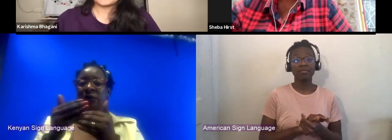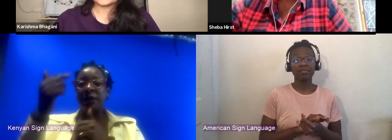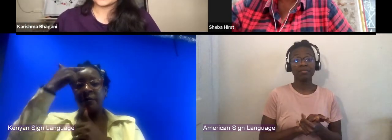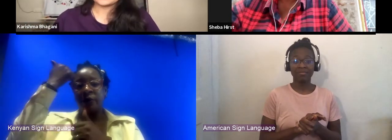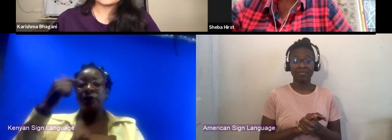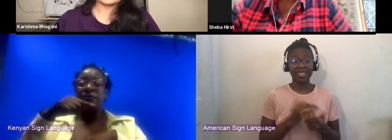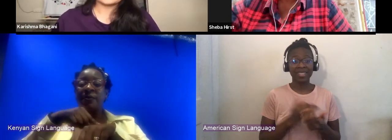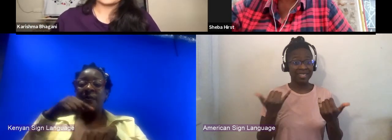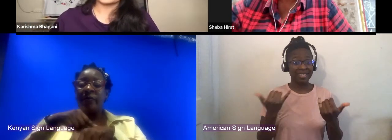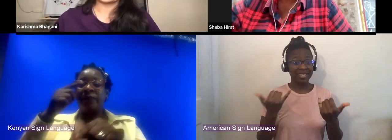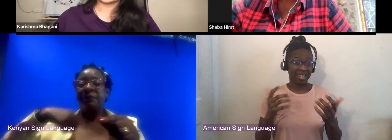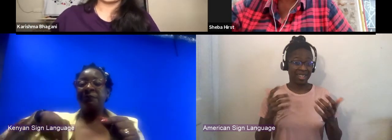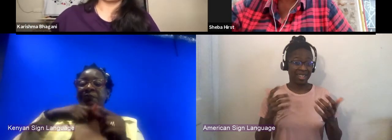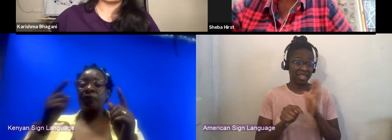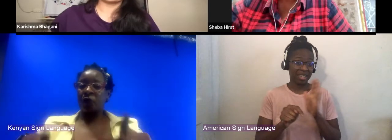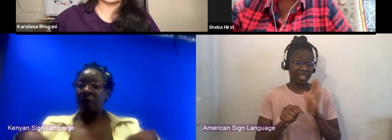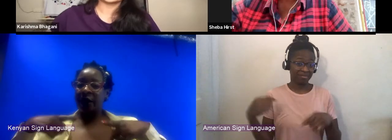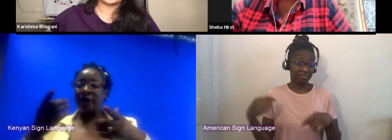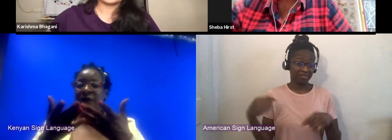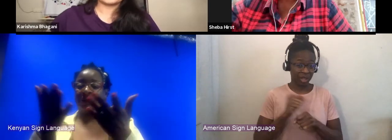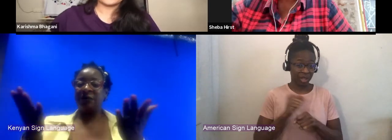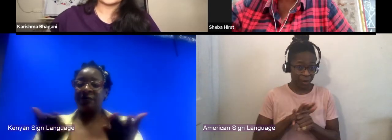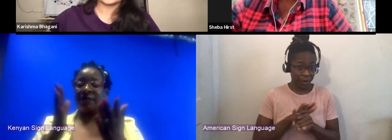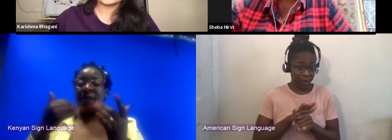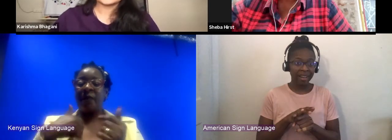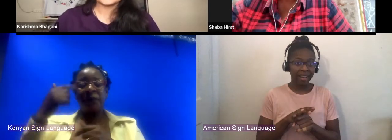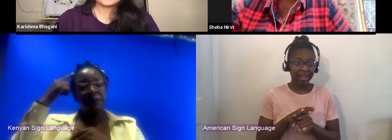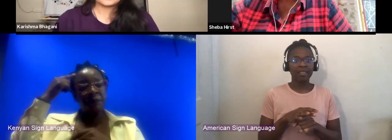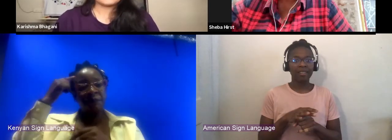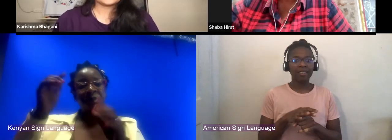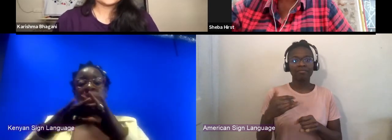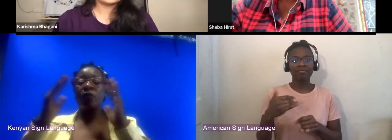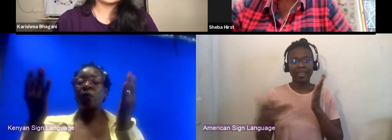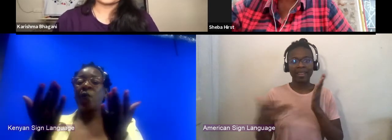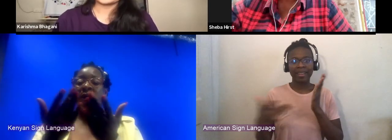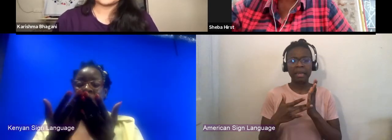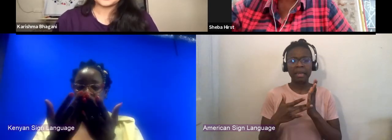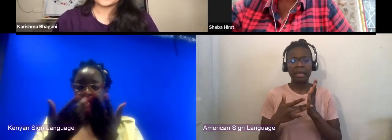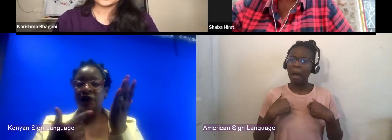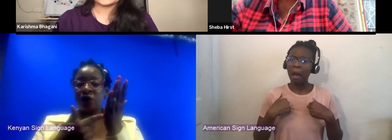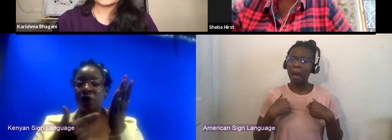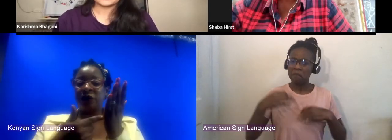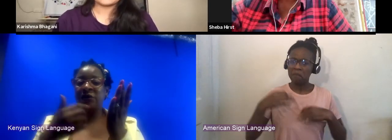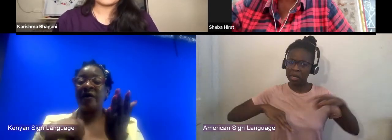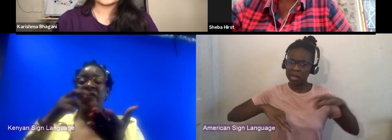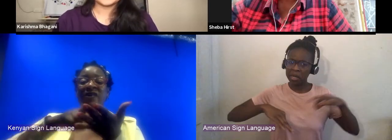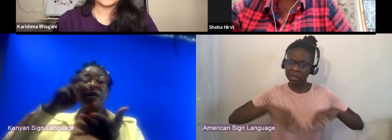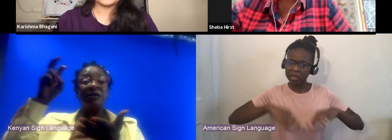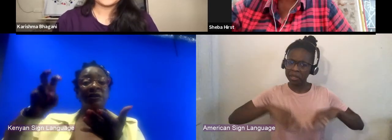And so I think that the world of technology brings a lot of advantages to creative connections across the globe.